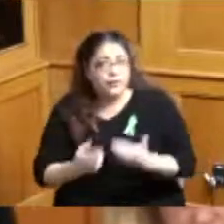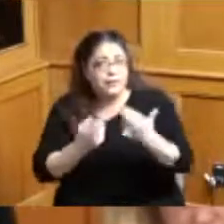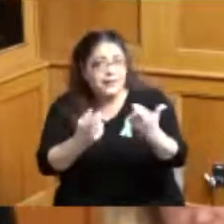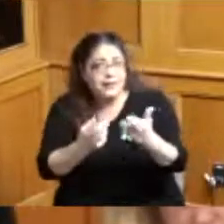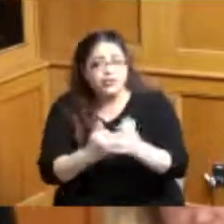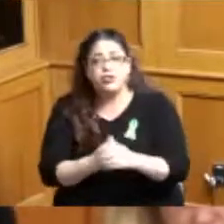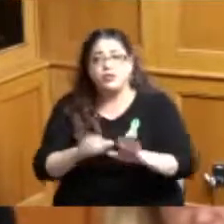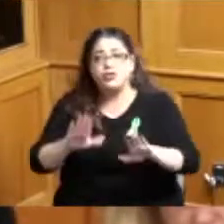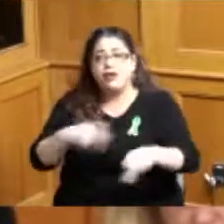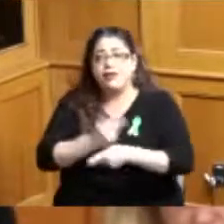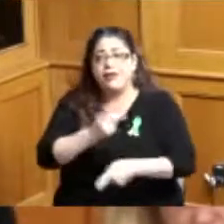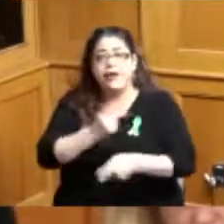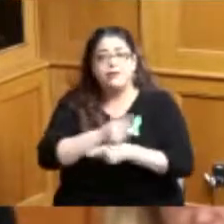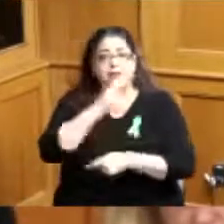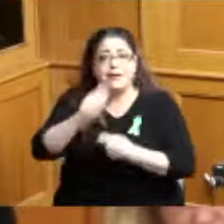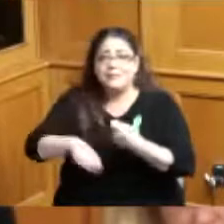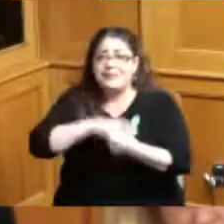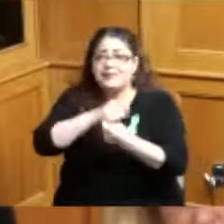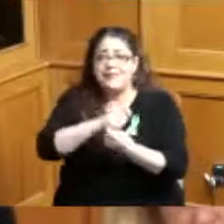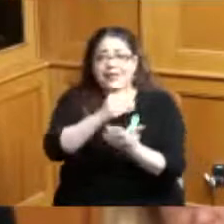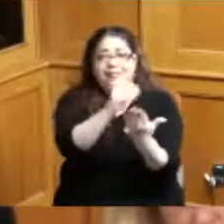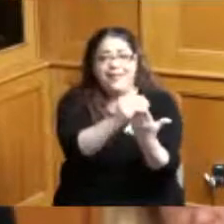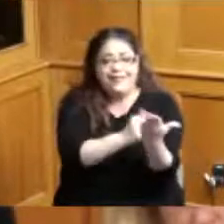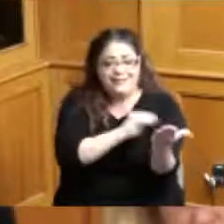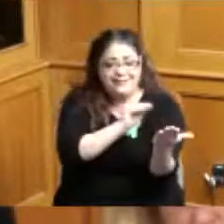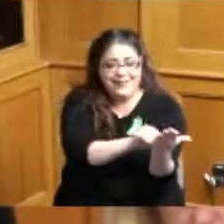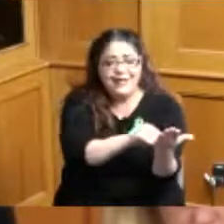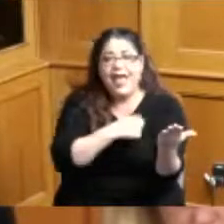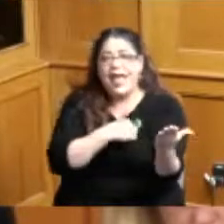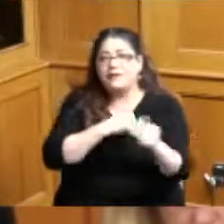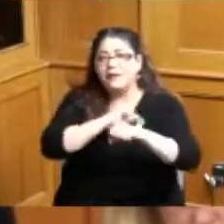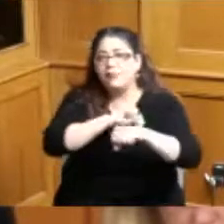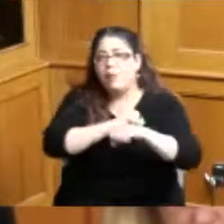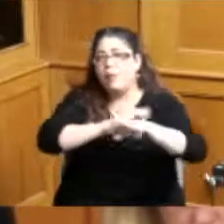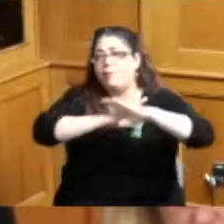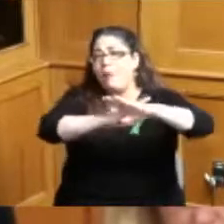child care is not specifically listed as an employment barrier all the workforce